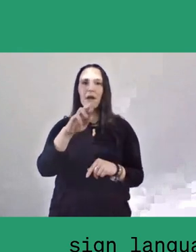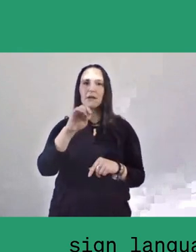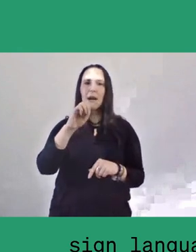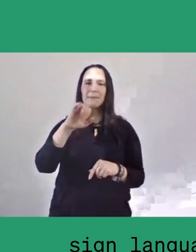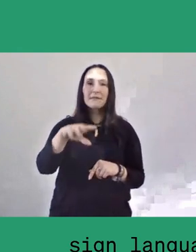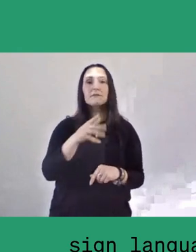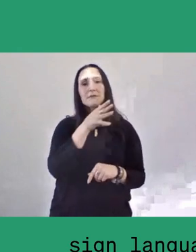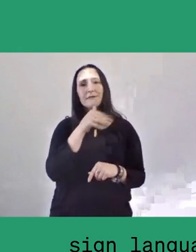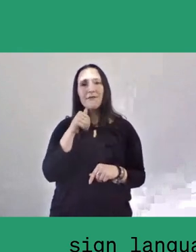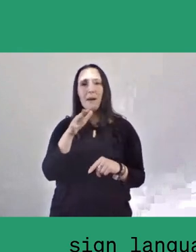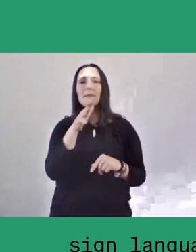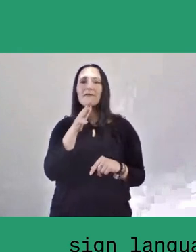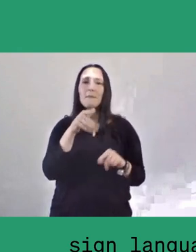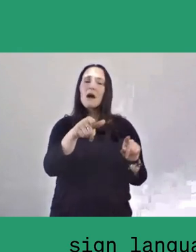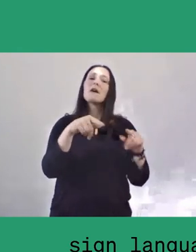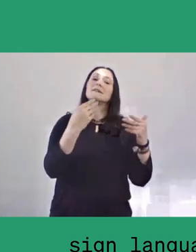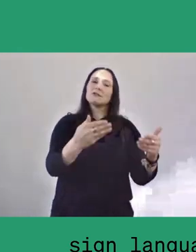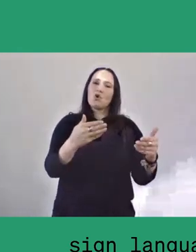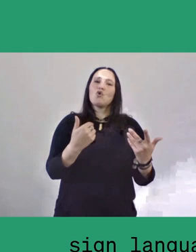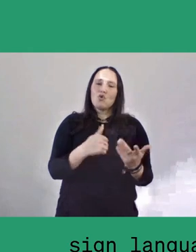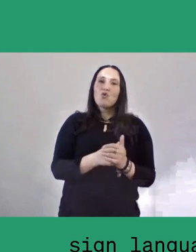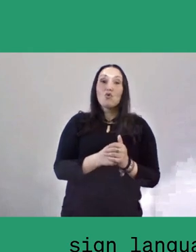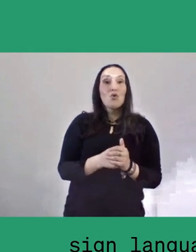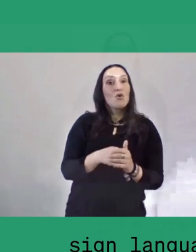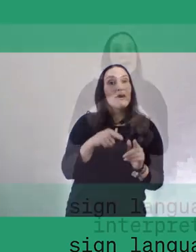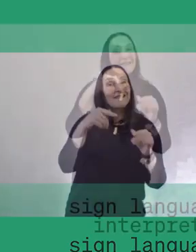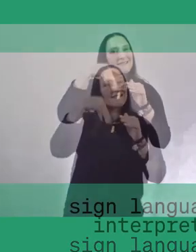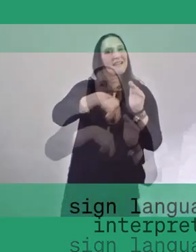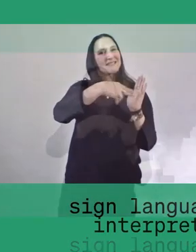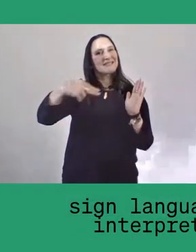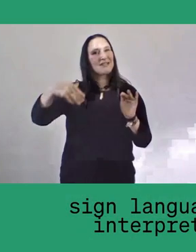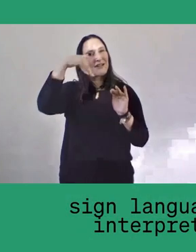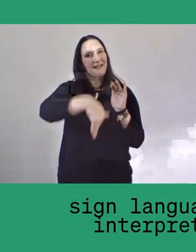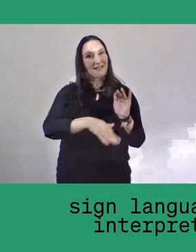is a farmer and an activist in Bulukumba, South Sulawesi, Indonesia.